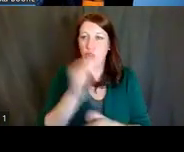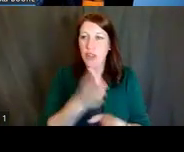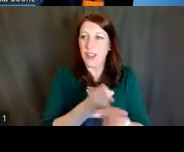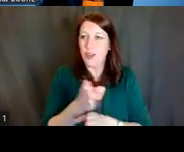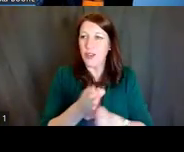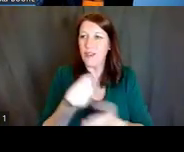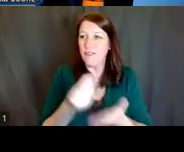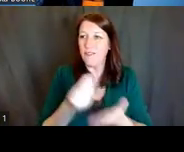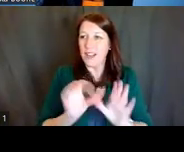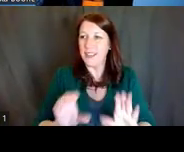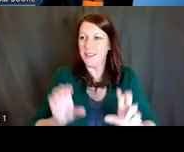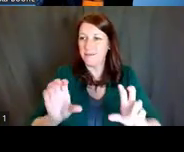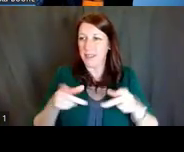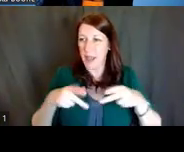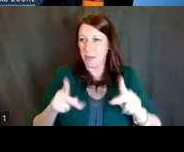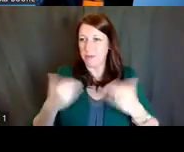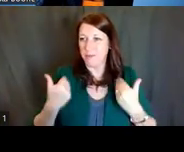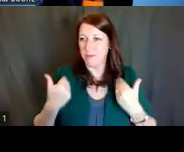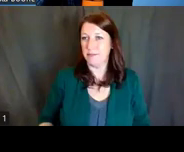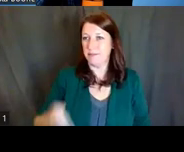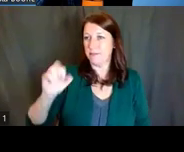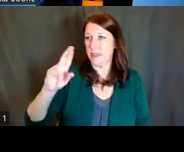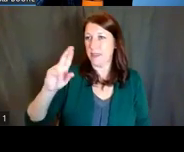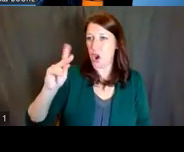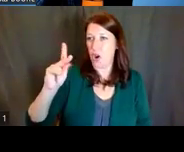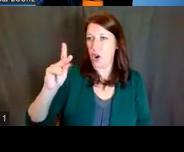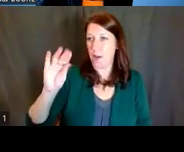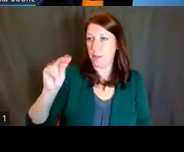I'm the director of the NIH Division of Biomedical Research Workforce,